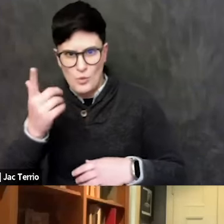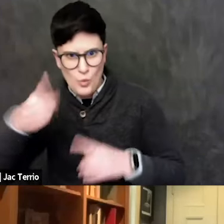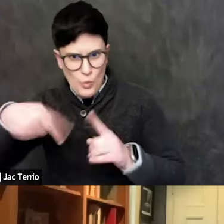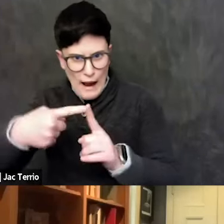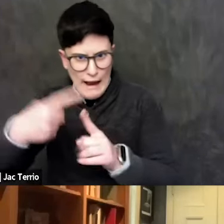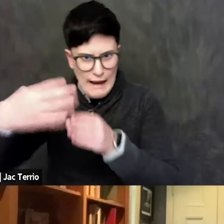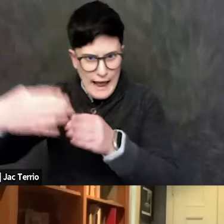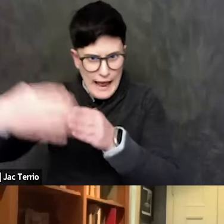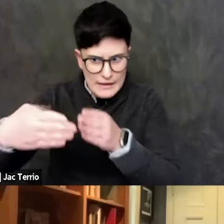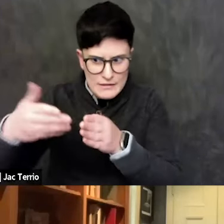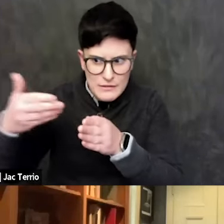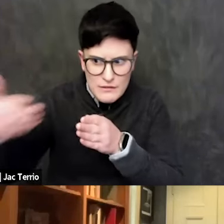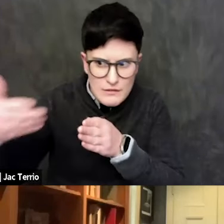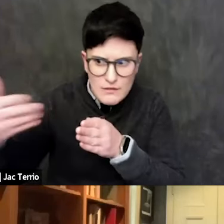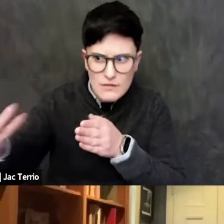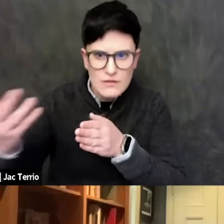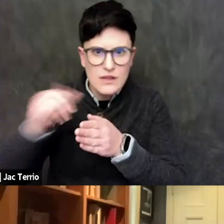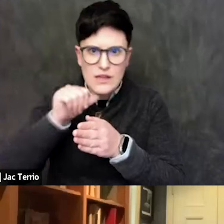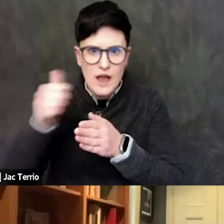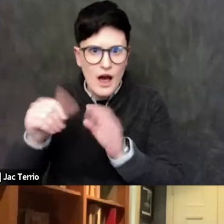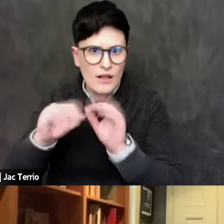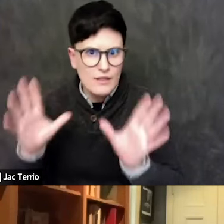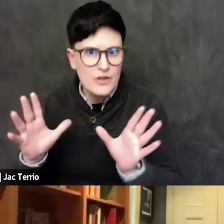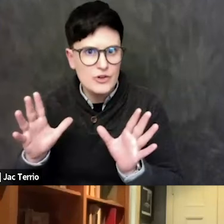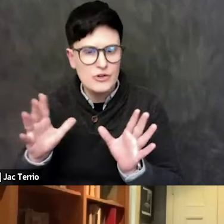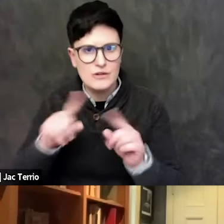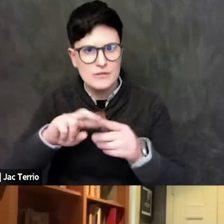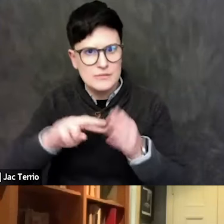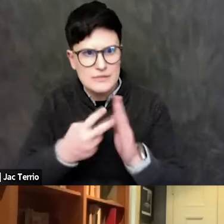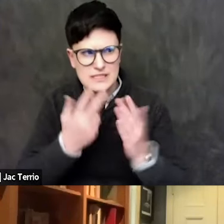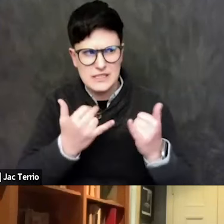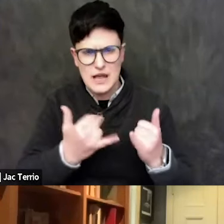And so, the continuing seeing of pictures of civilians,